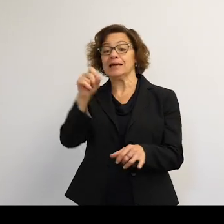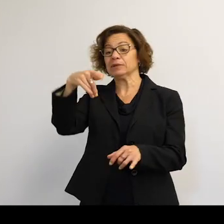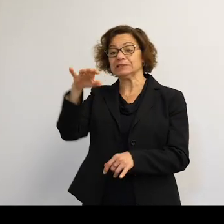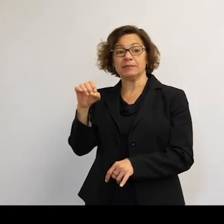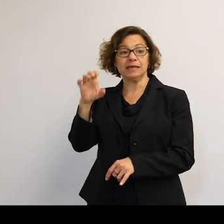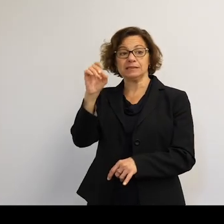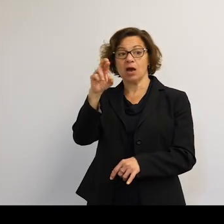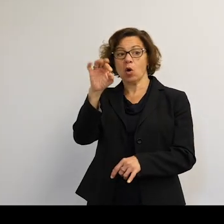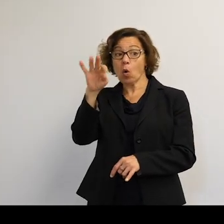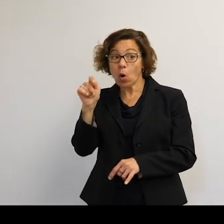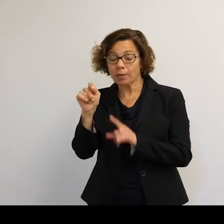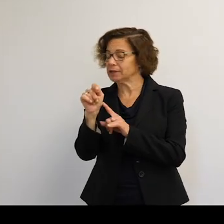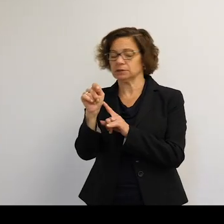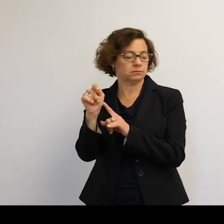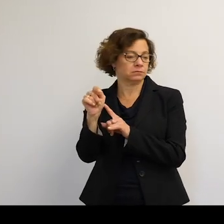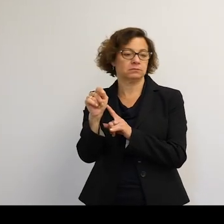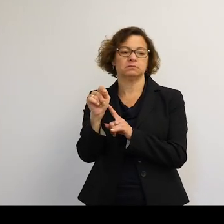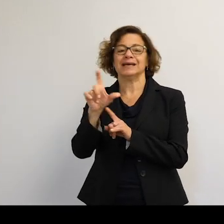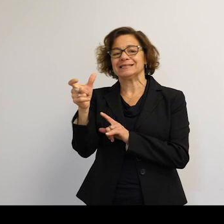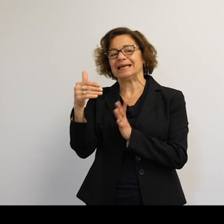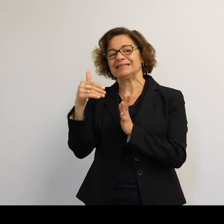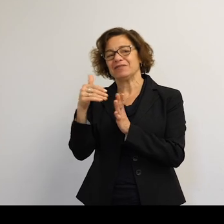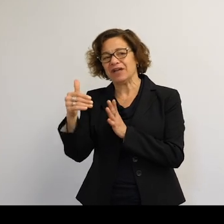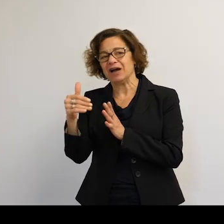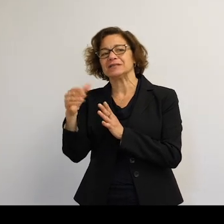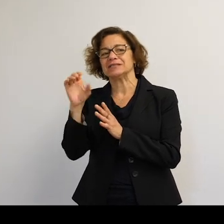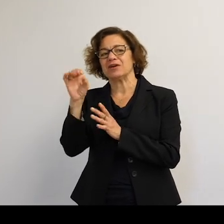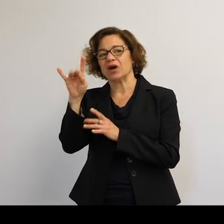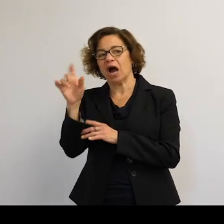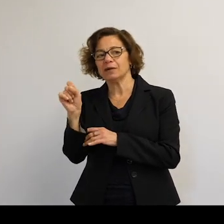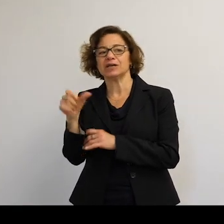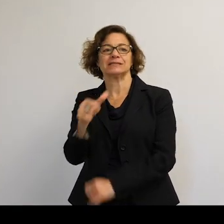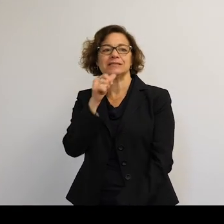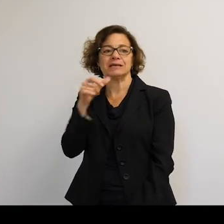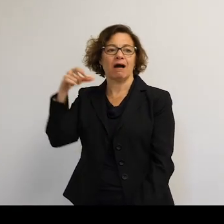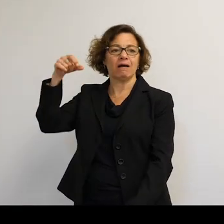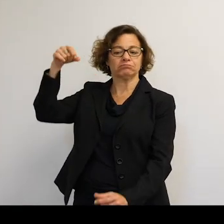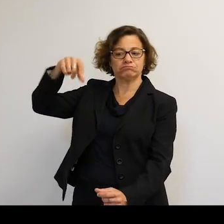There are tens of thousands of objects that are not communicating, that are not telling us where they are.